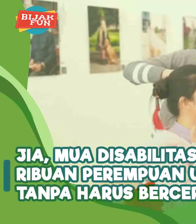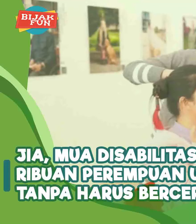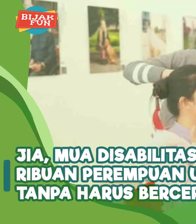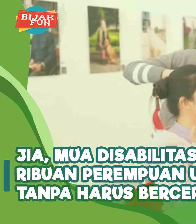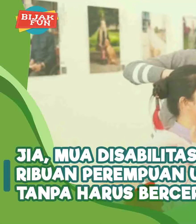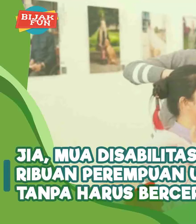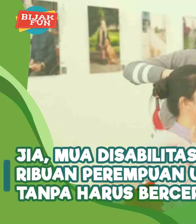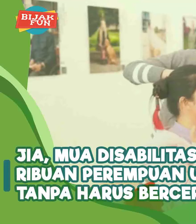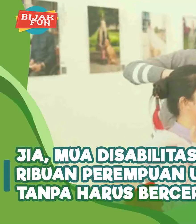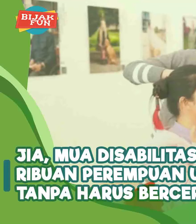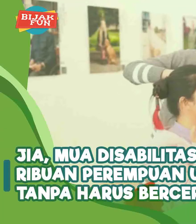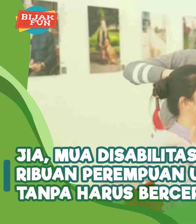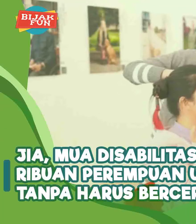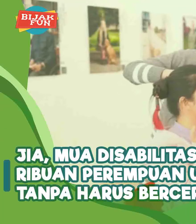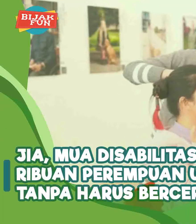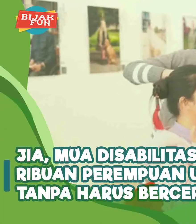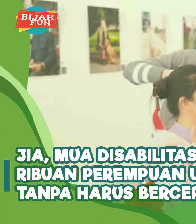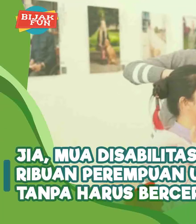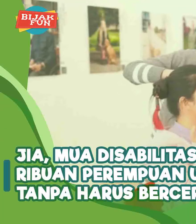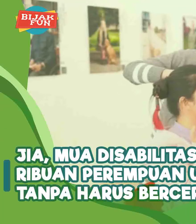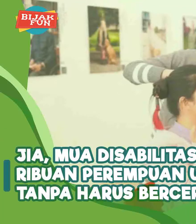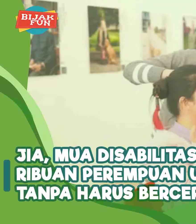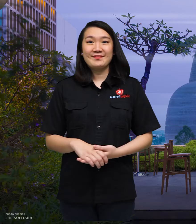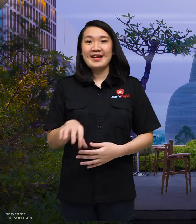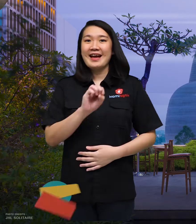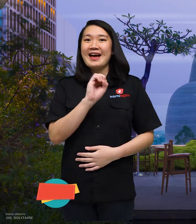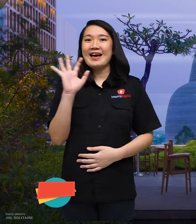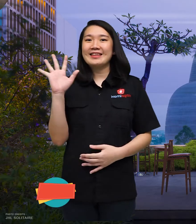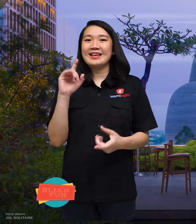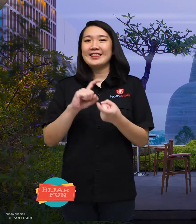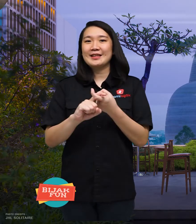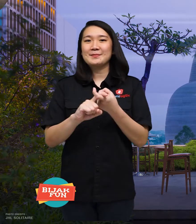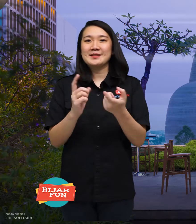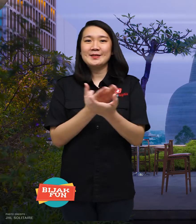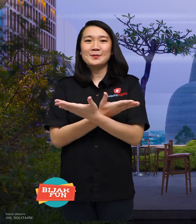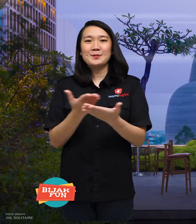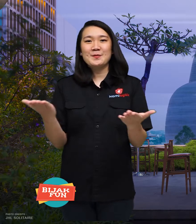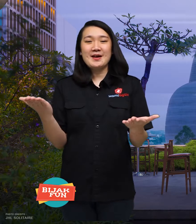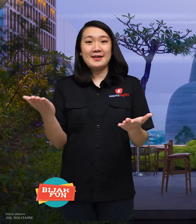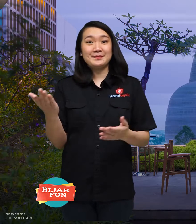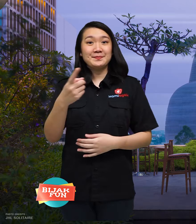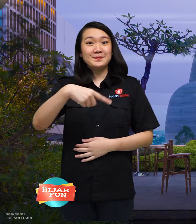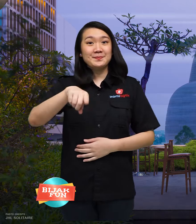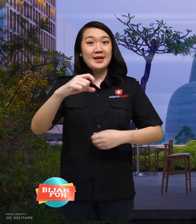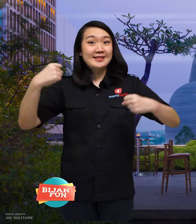Hello everyone, are you all right? Covid is still there